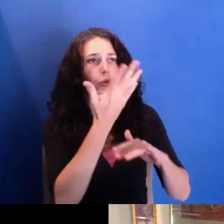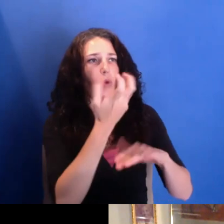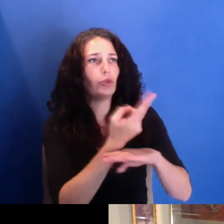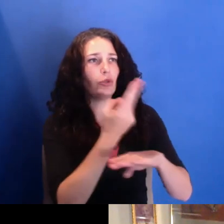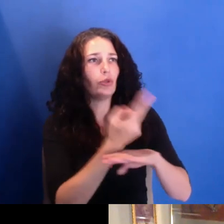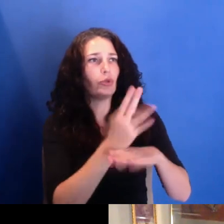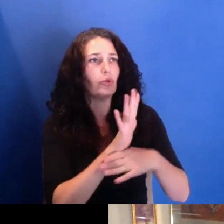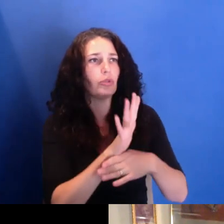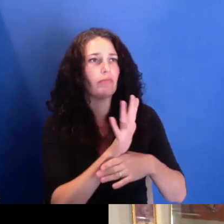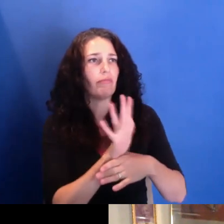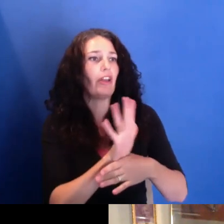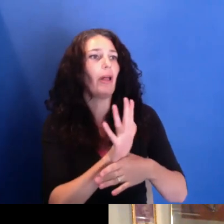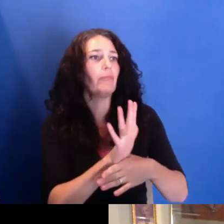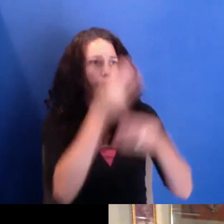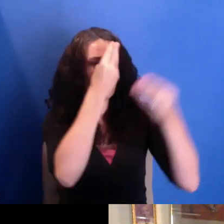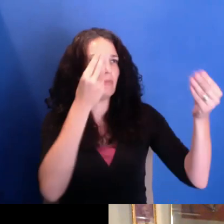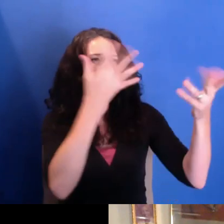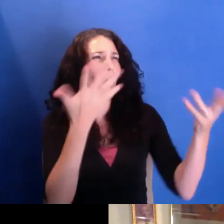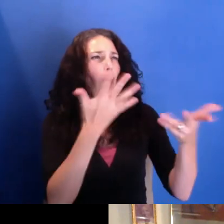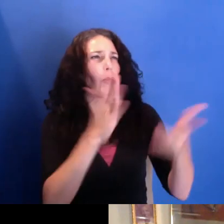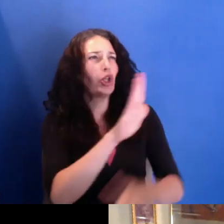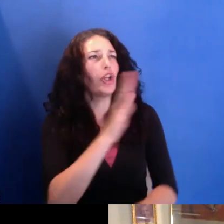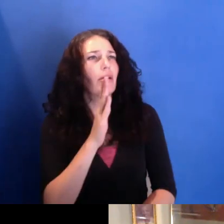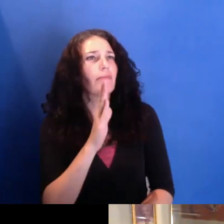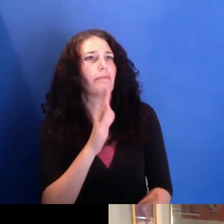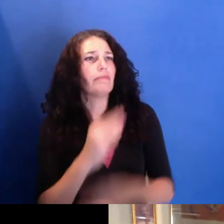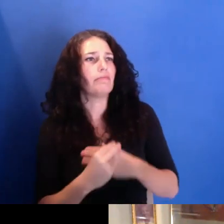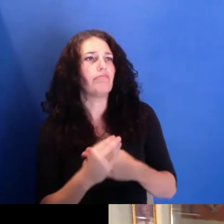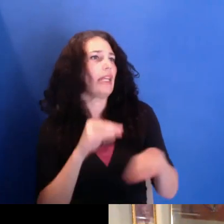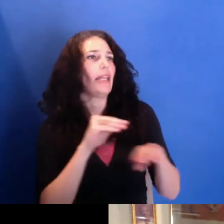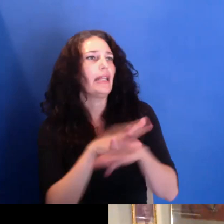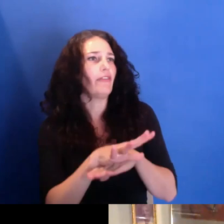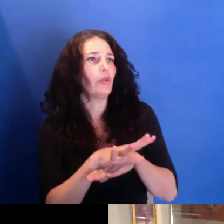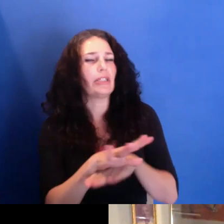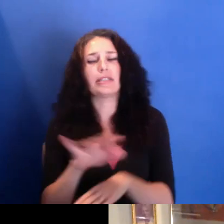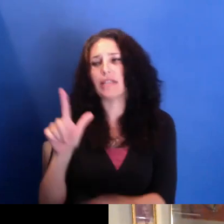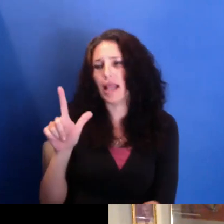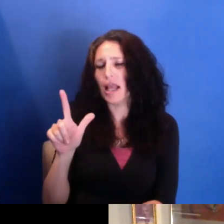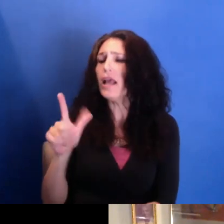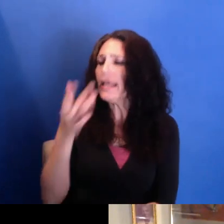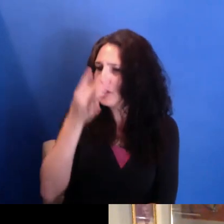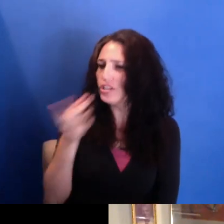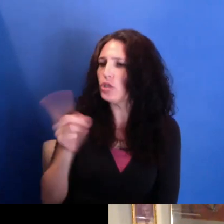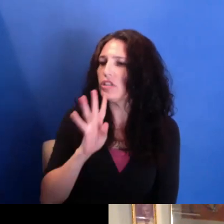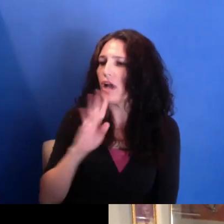It's interesting, you're talking about film school. I know when I was learning about film